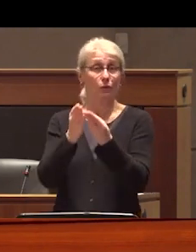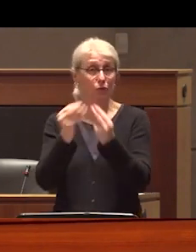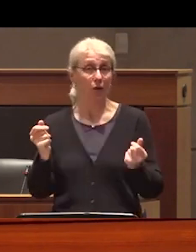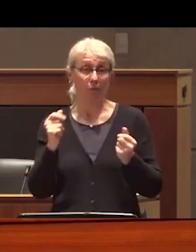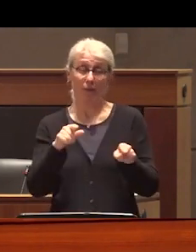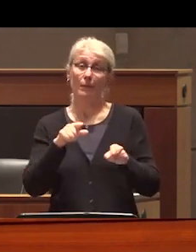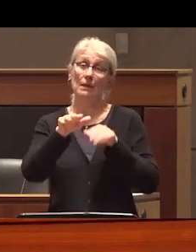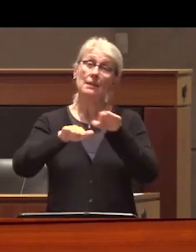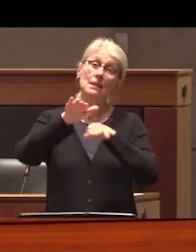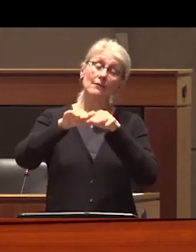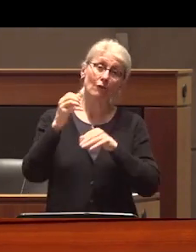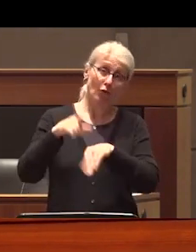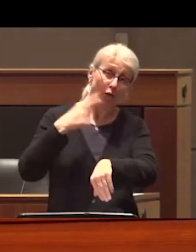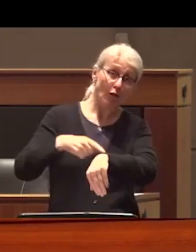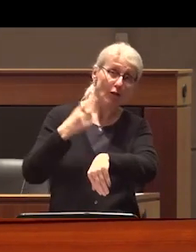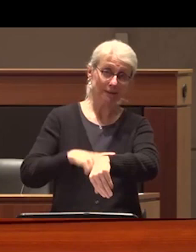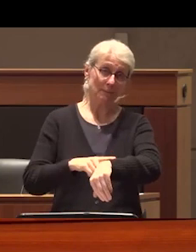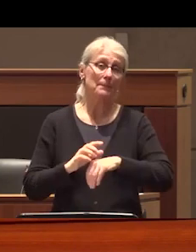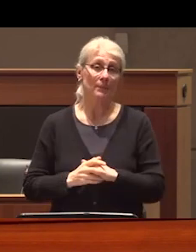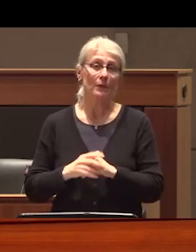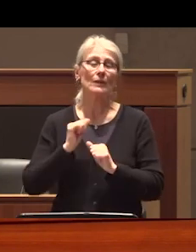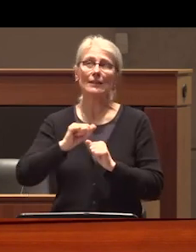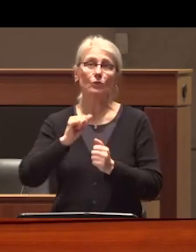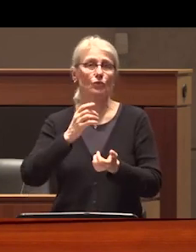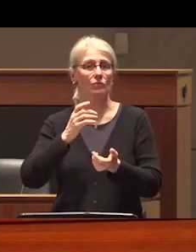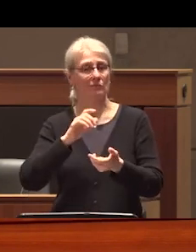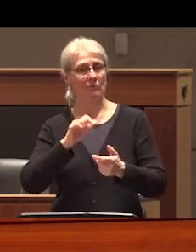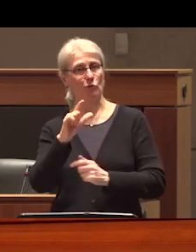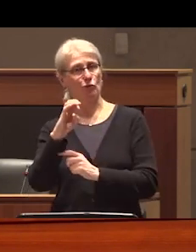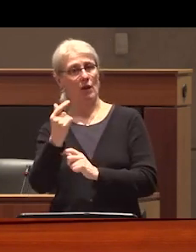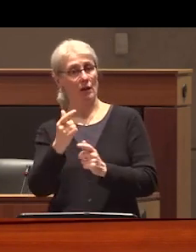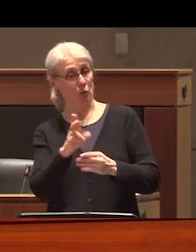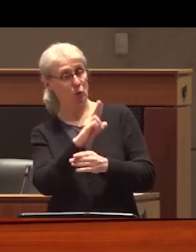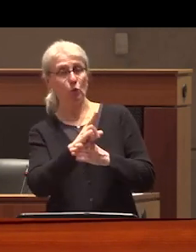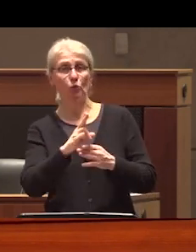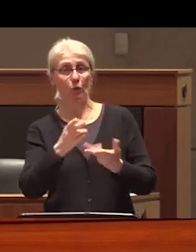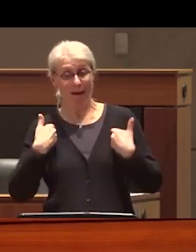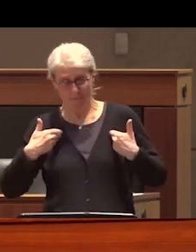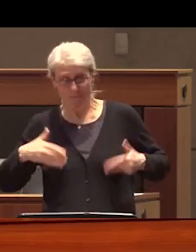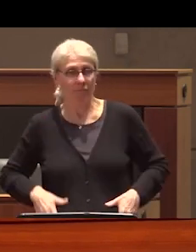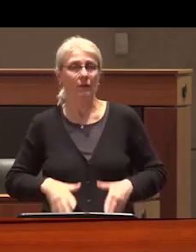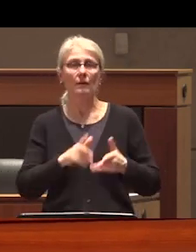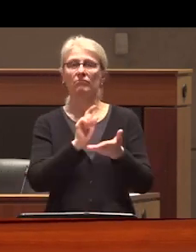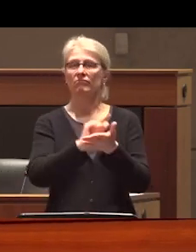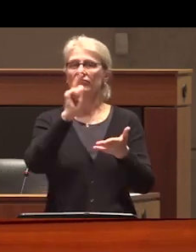very long we need to actually decriminalize drug possession and consumption I invite you to uh turn